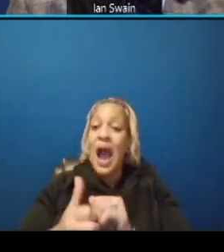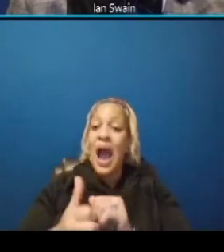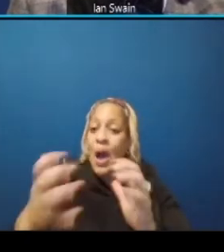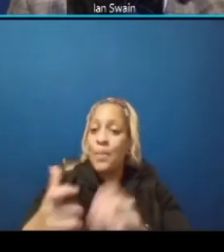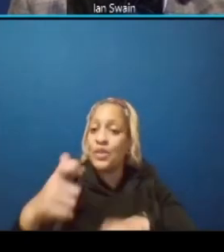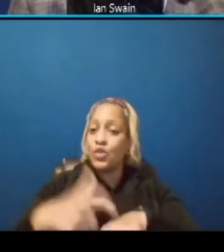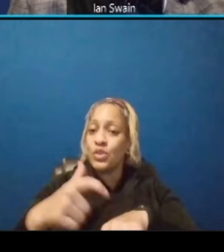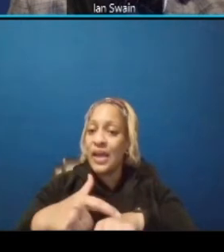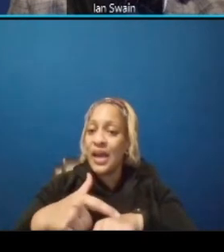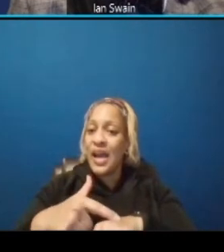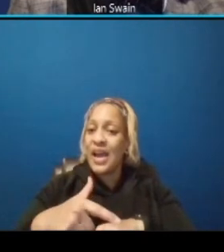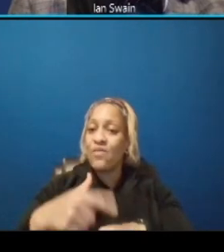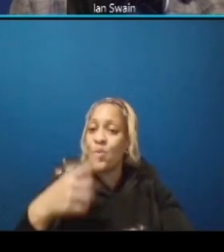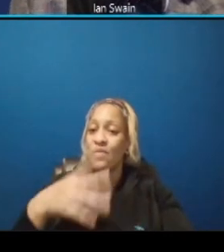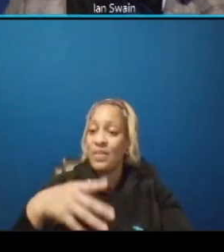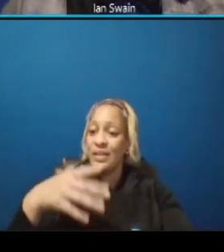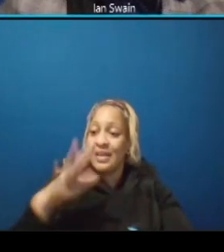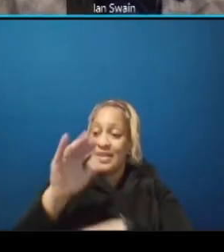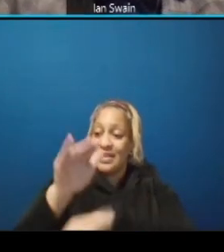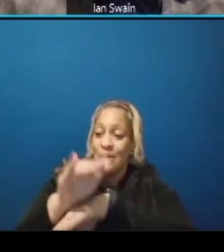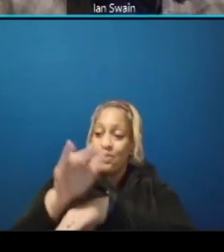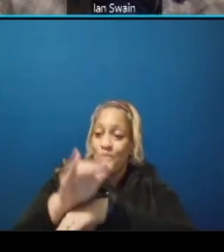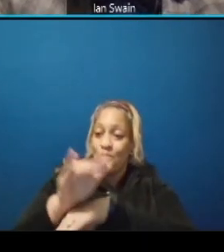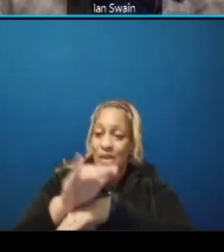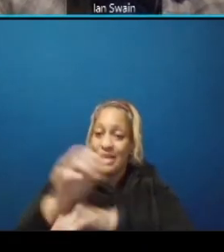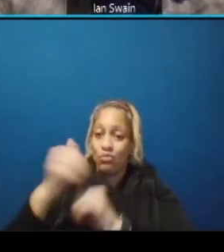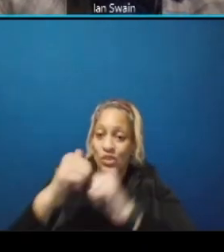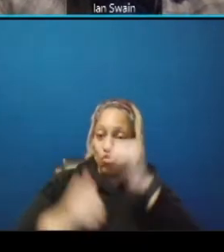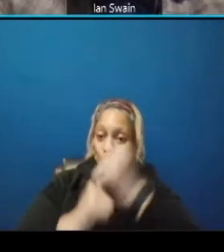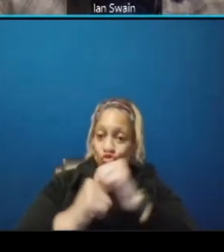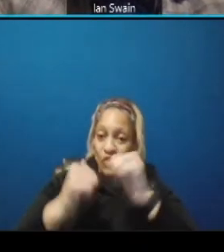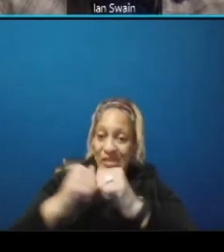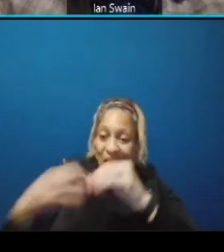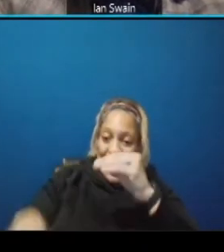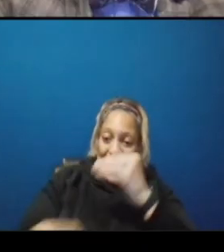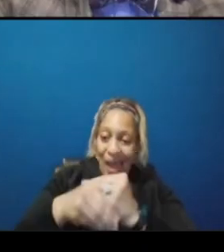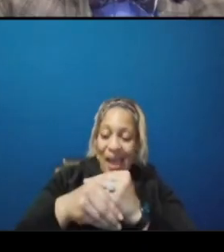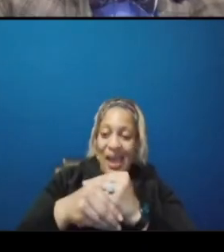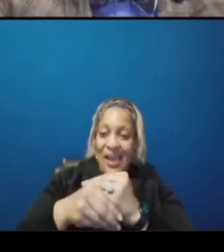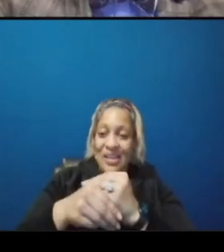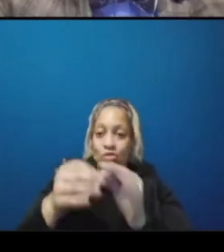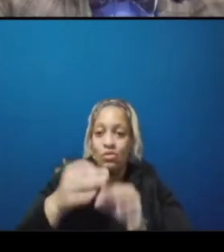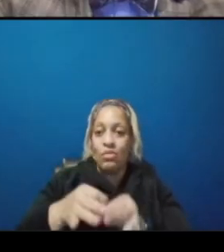add to the current delays adrian you want to handle that please